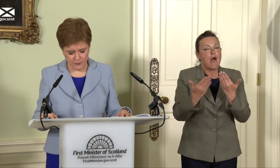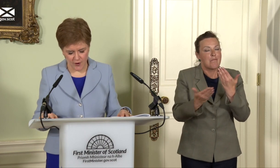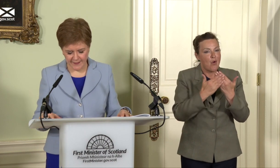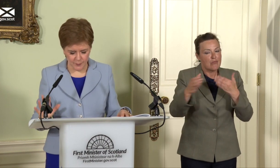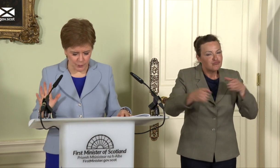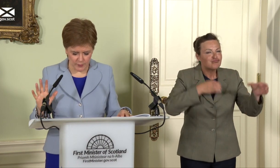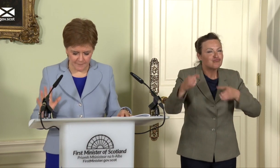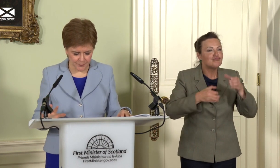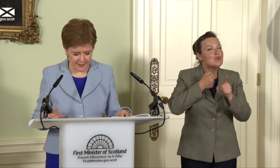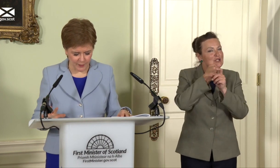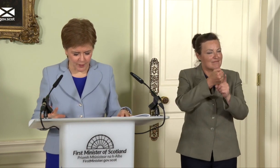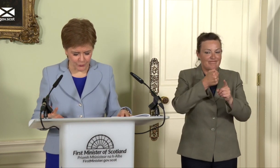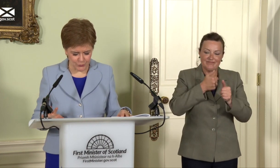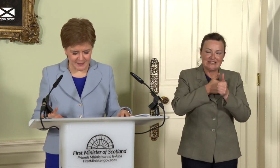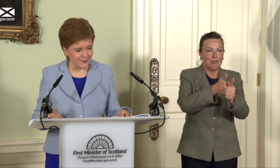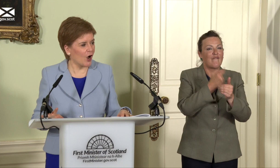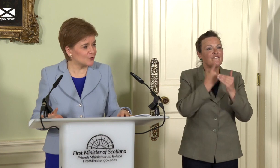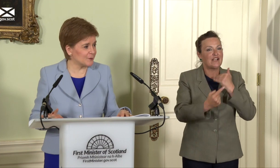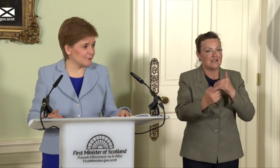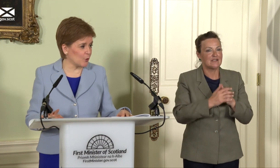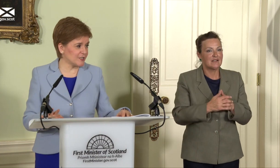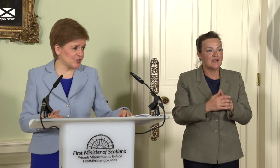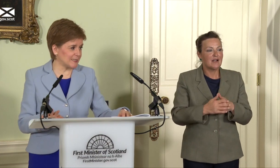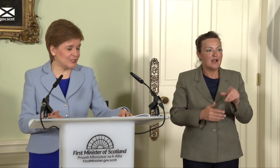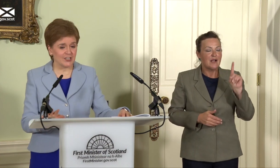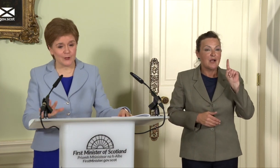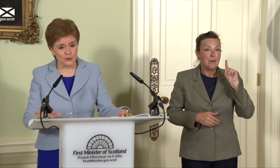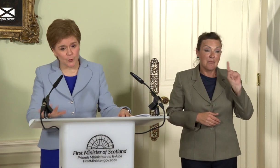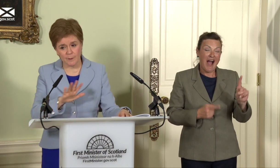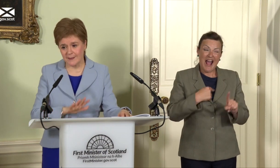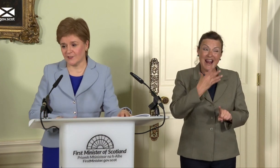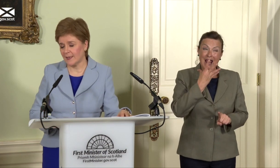But the only, I will use here the ultimate in politician cliché- the only poll that matters